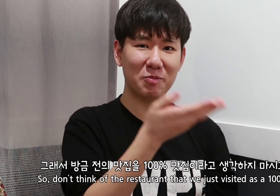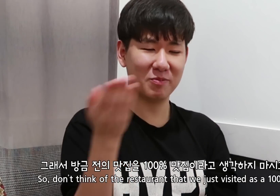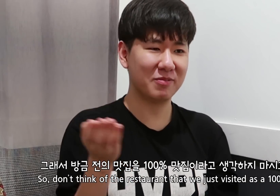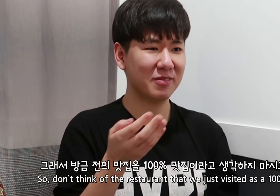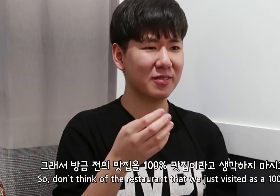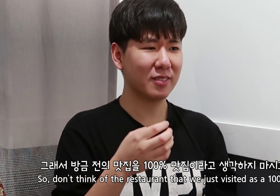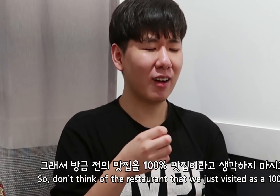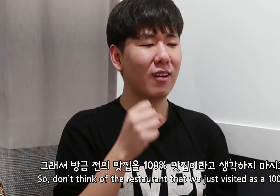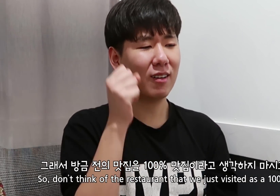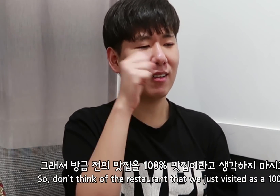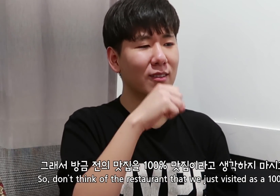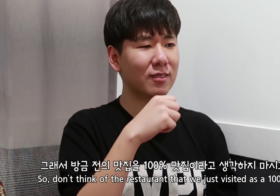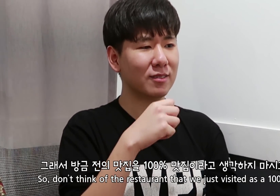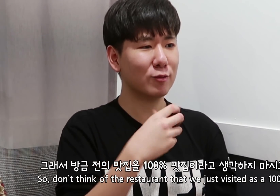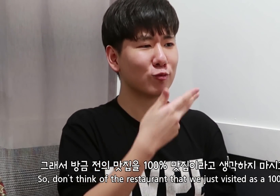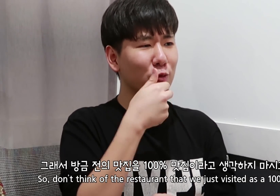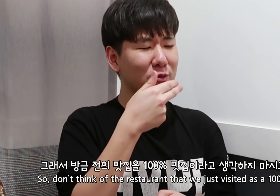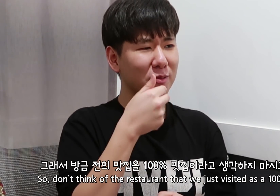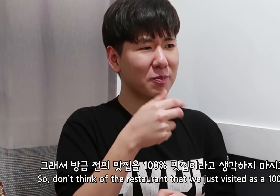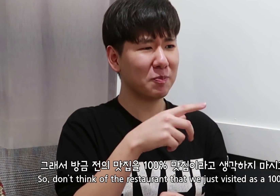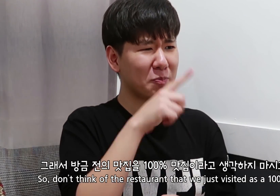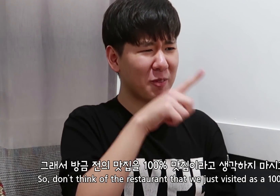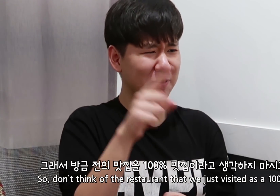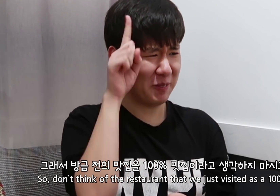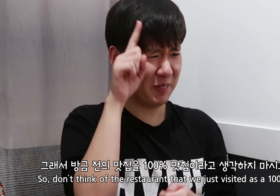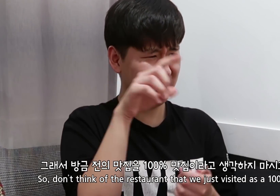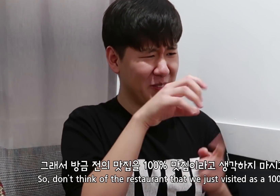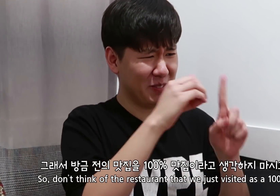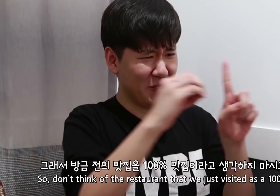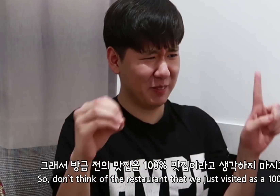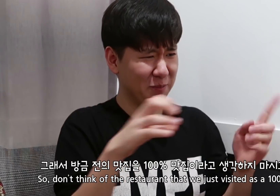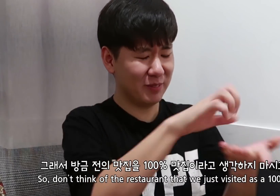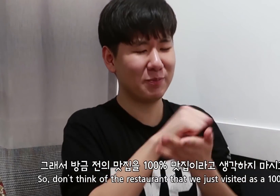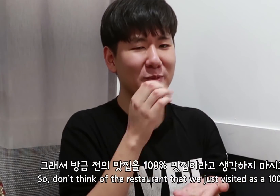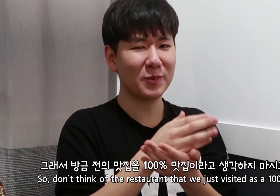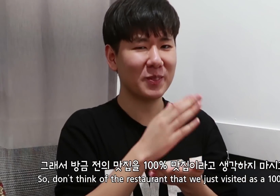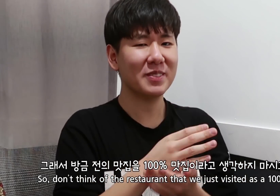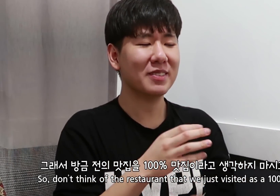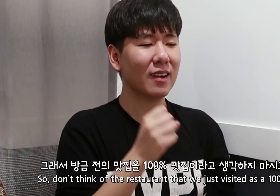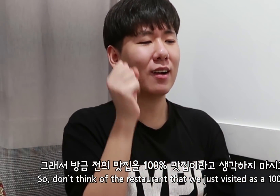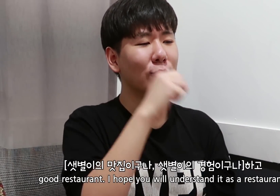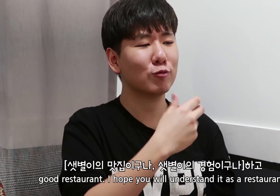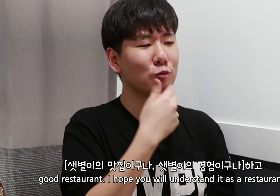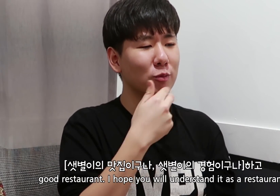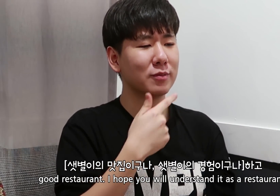So, don’t think of the restaurant that we just visited as a 100% good restaurant.